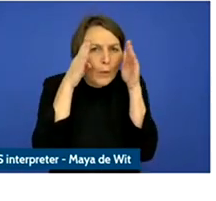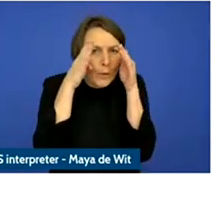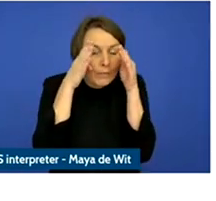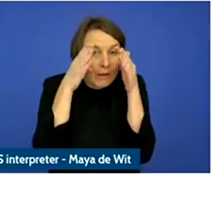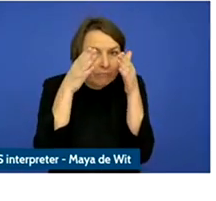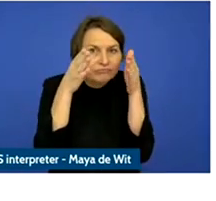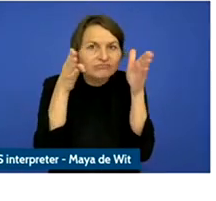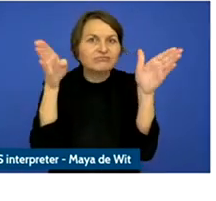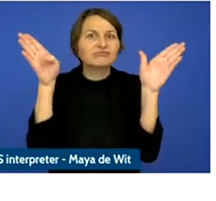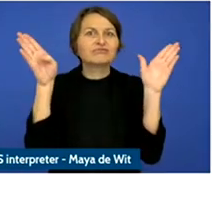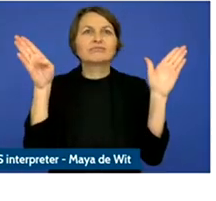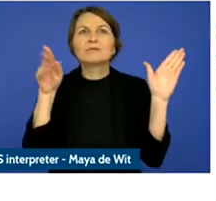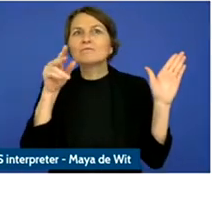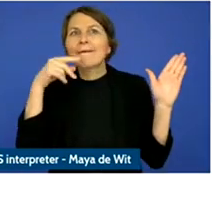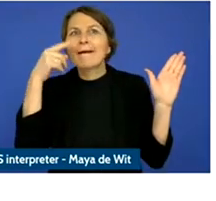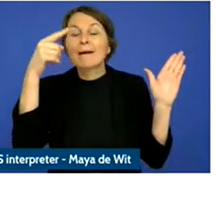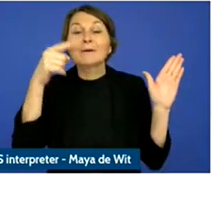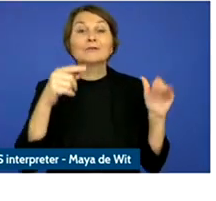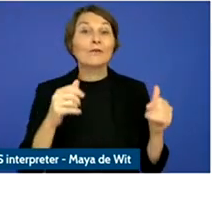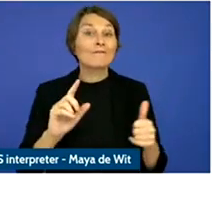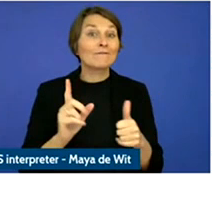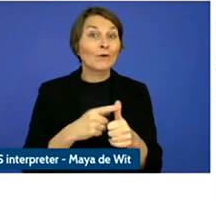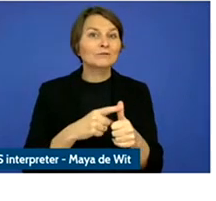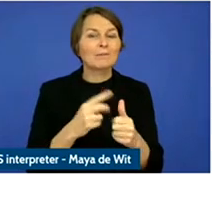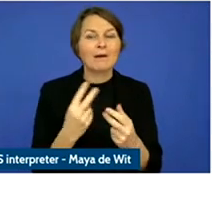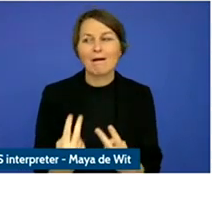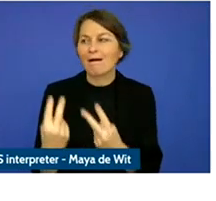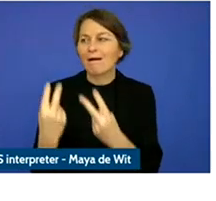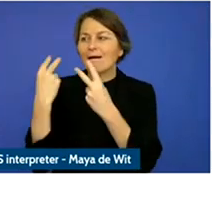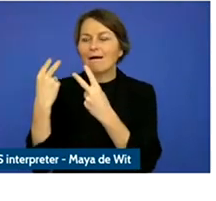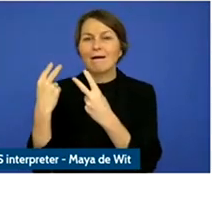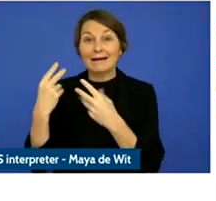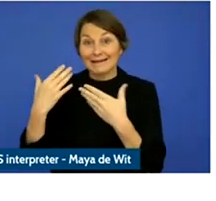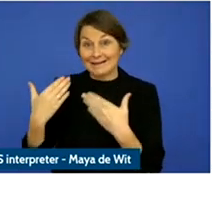Where as we come from at this intersection of youth technology and policy.